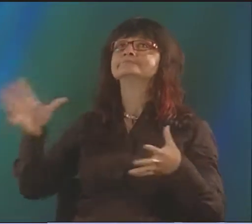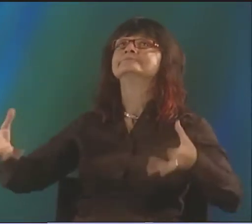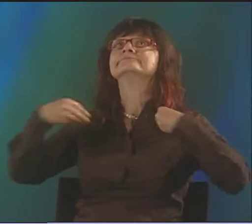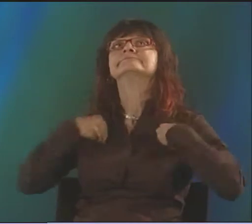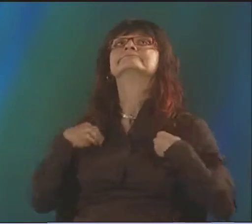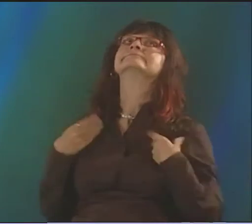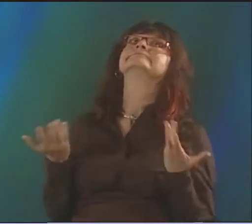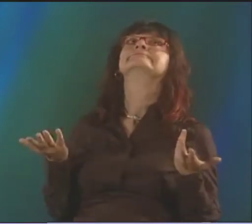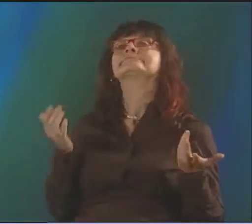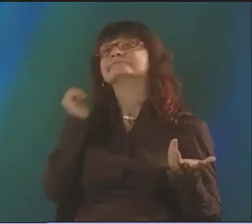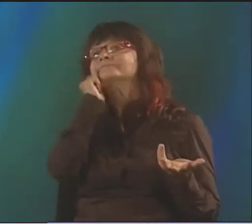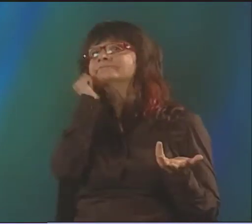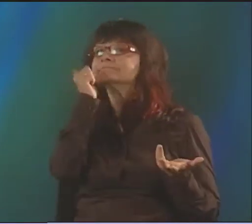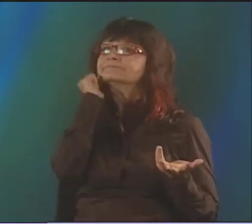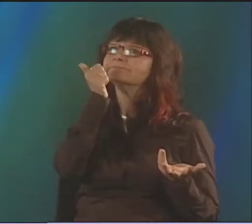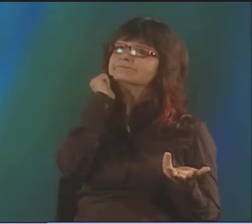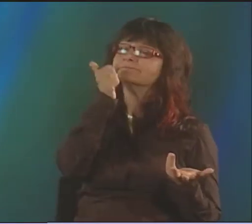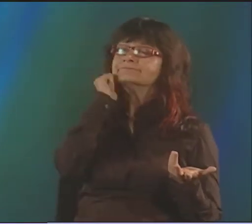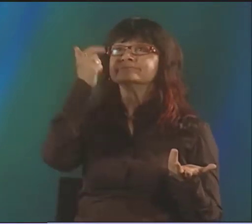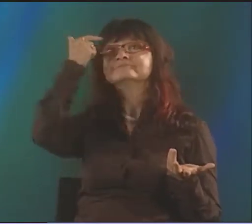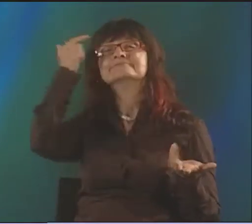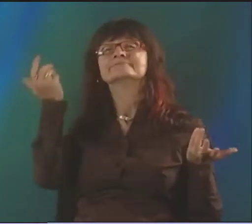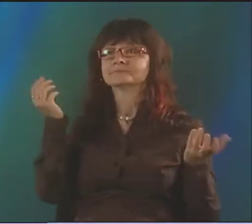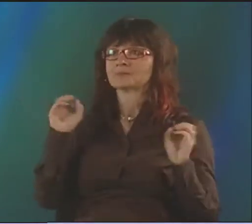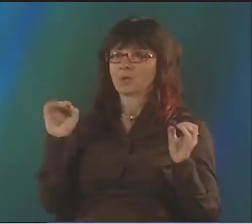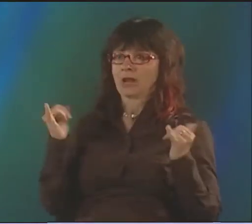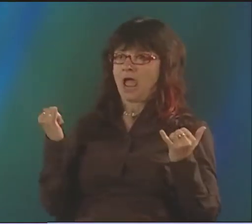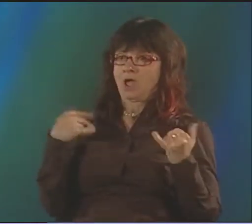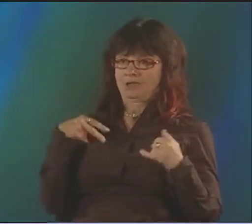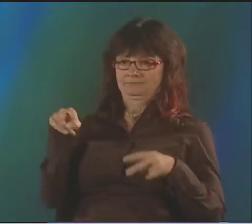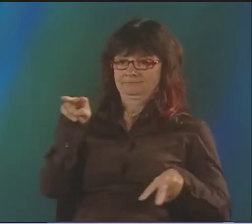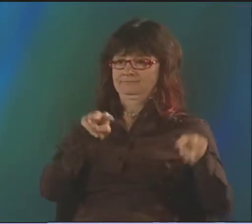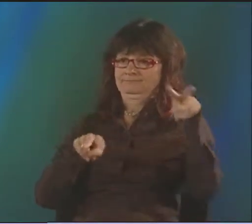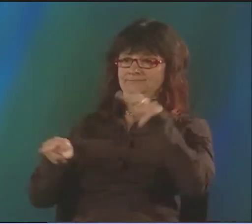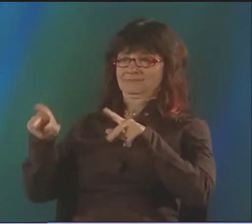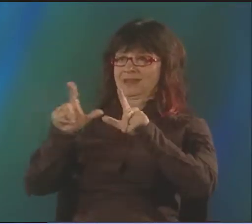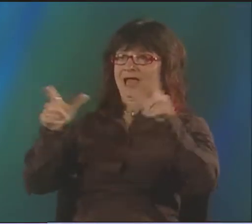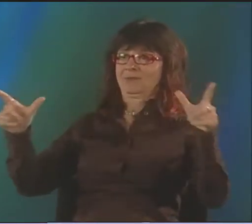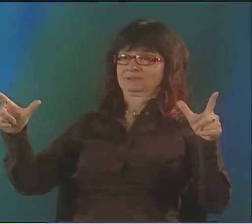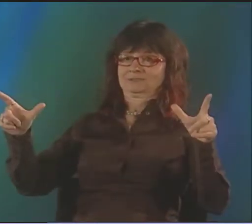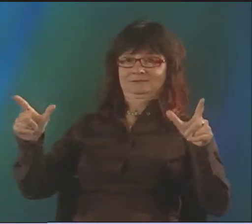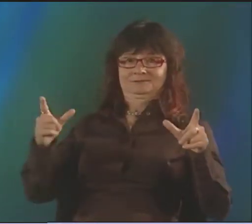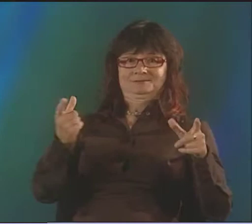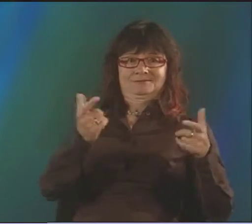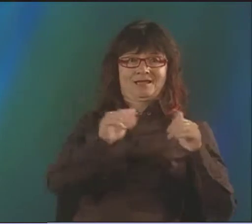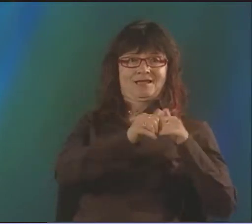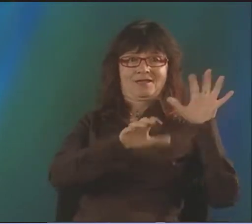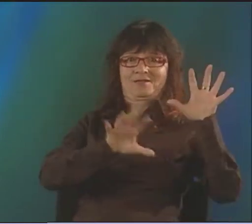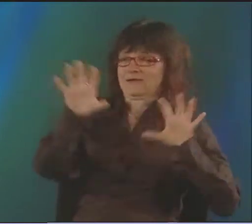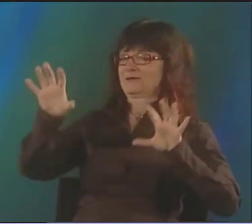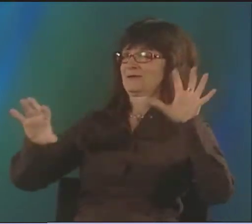I GET IT SO MUCH MORE THAN I EVER DID BEFORE. I TOOK LANGUAGE FOR GRANTED BEFORE. BUT NOW WHEN I OBJECTIVELY LOOK AT LANGUAGES,